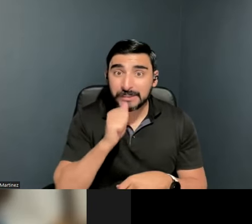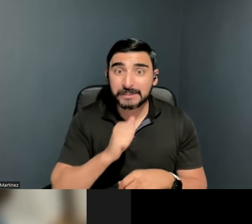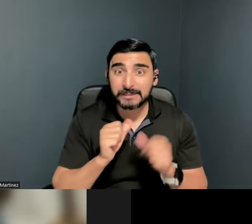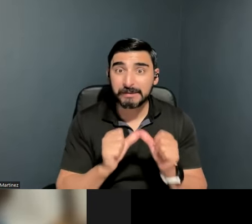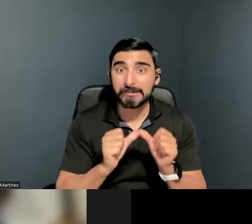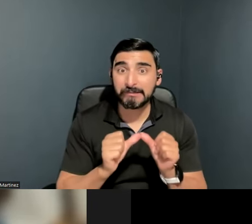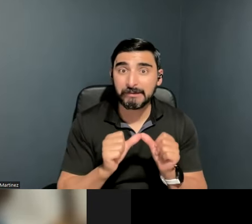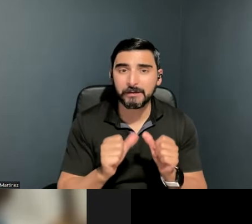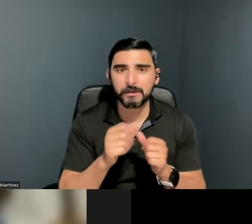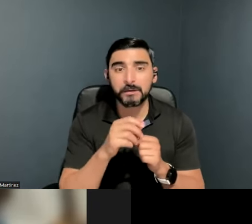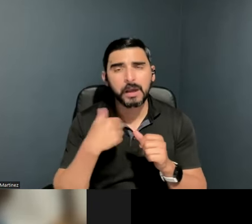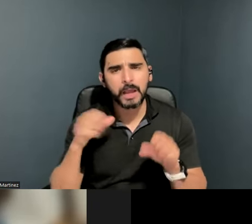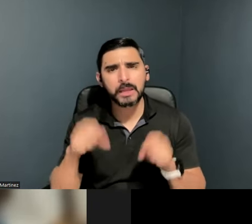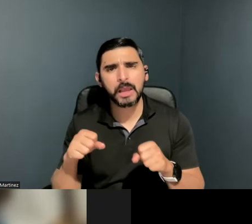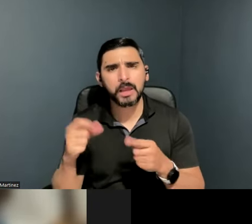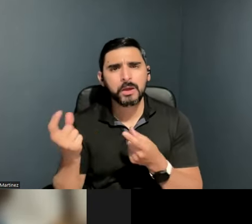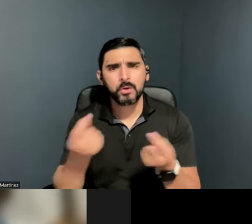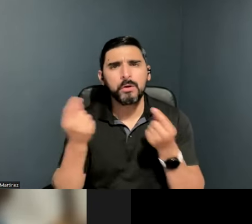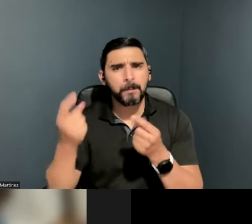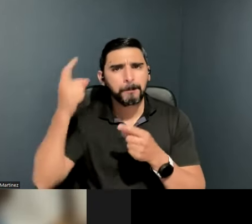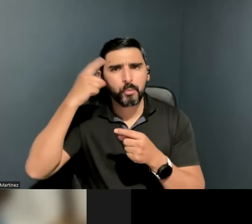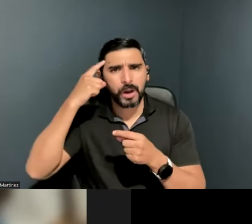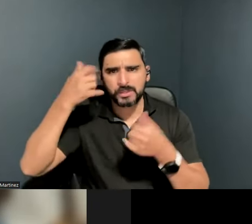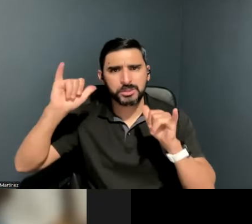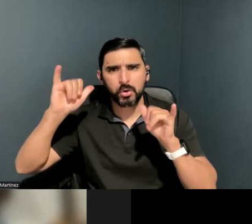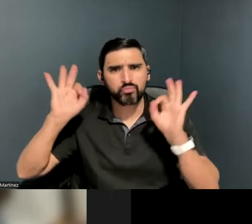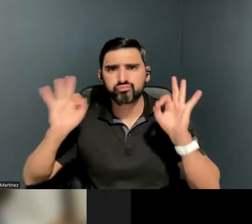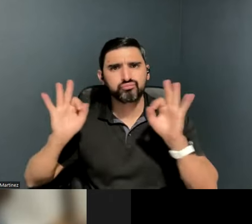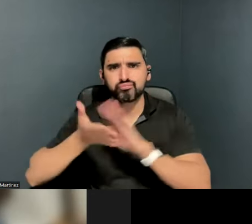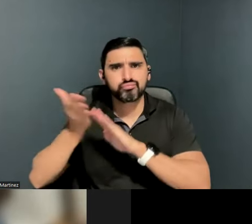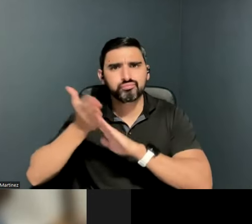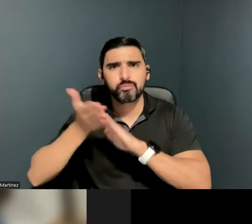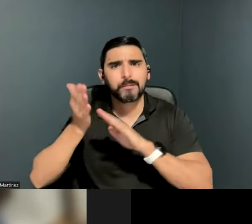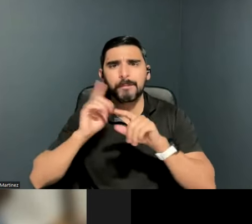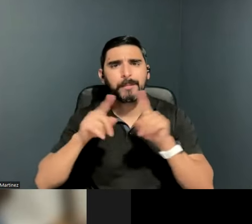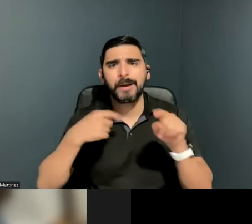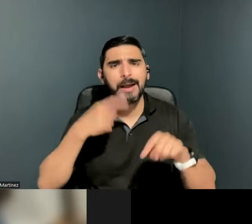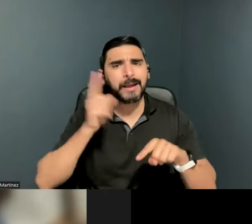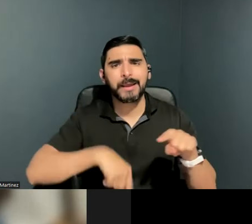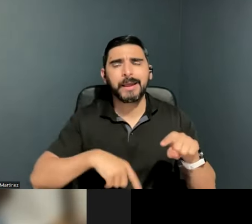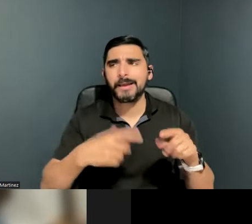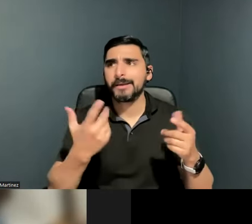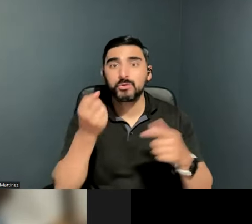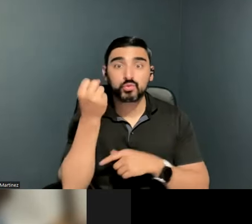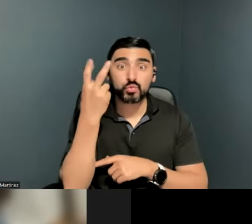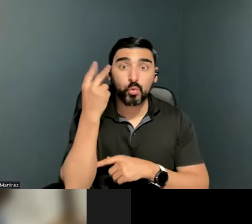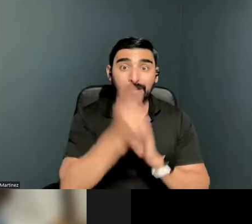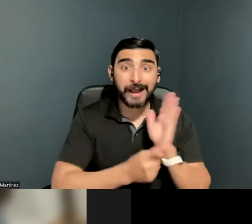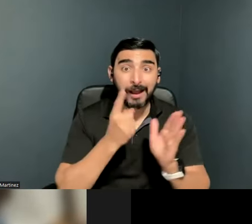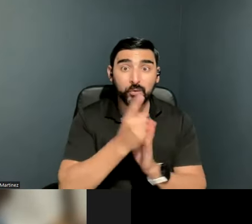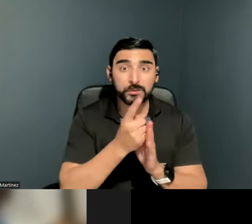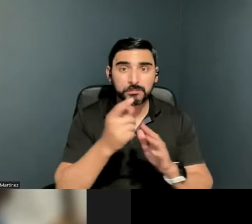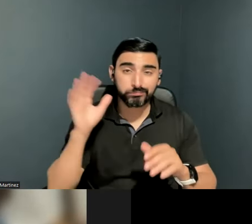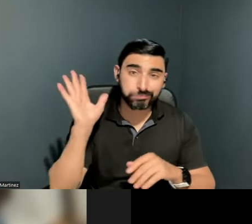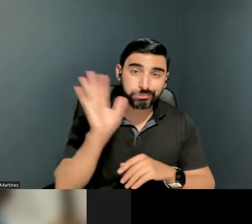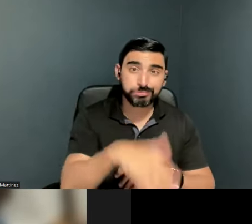do a lot, I still have the same brainpower. But I can’t go for 12 hours like I used to before.